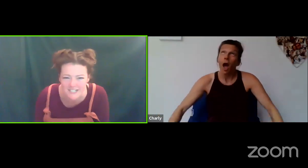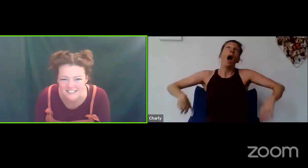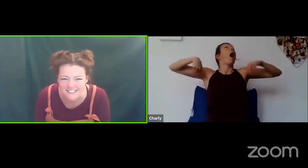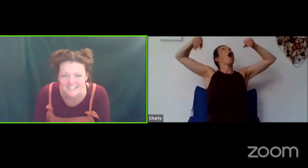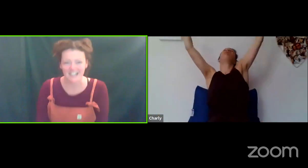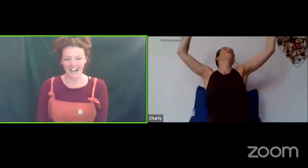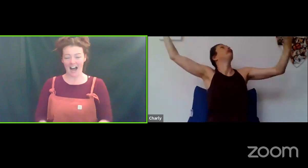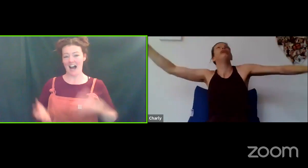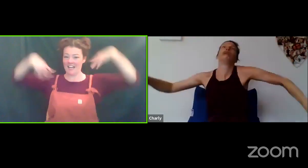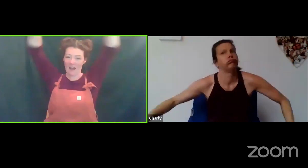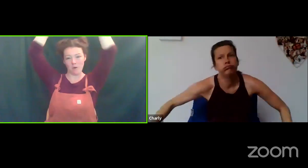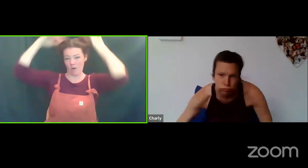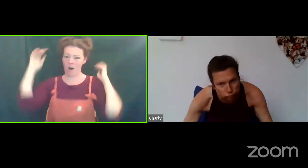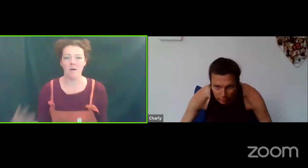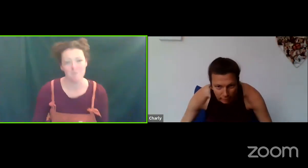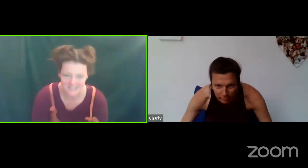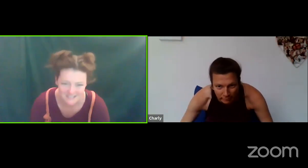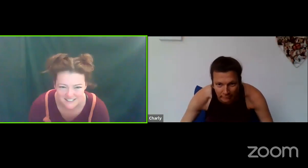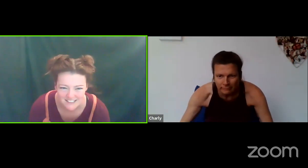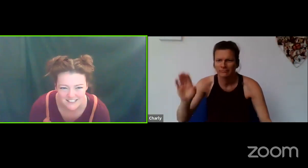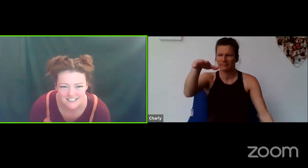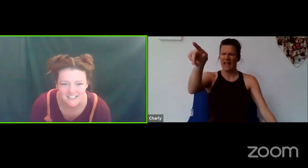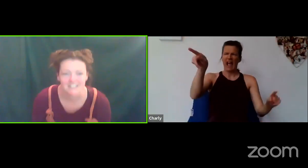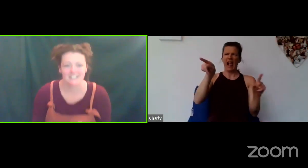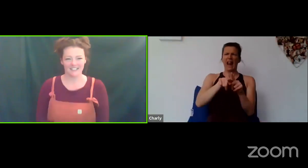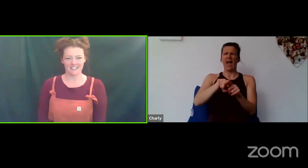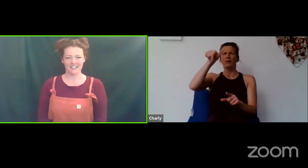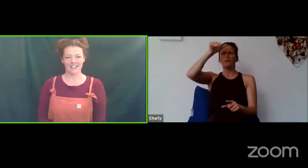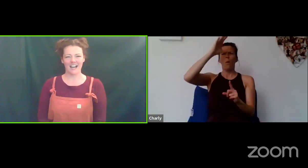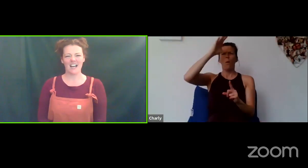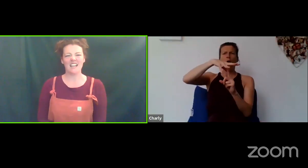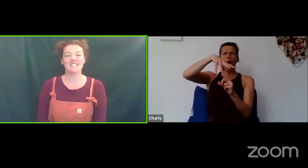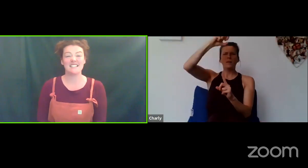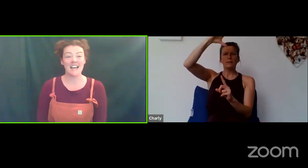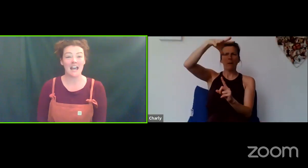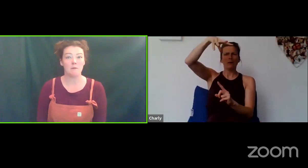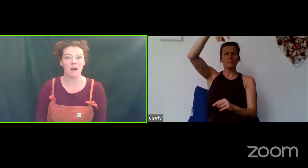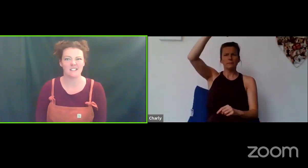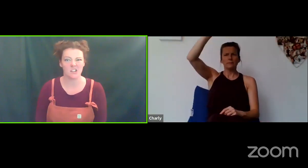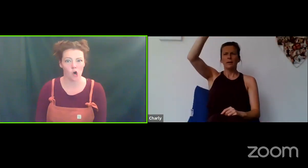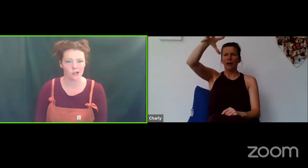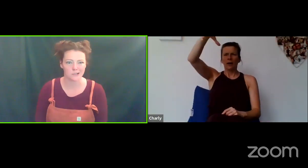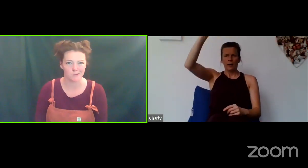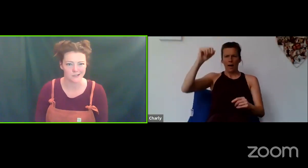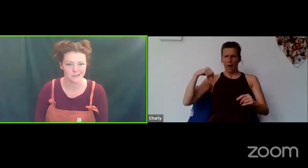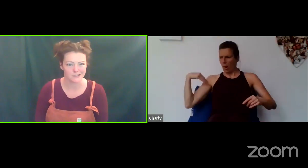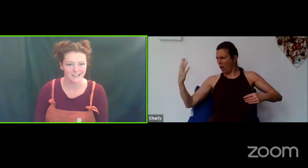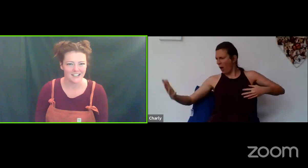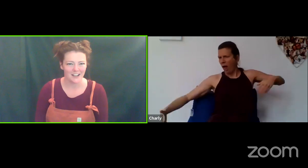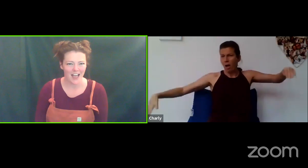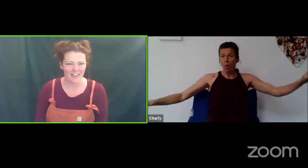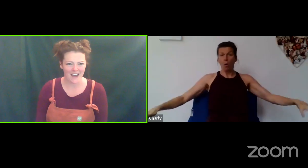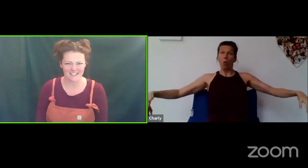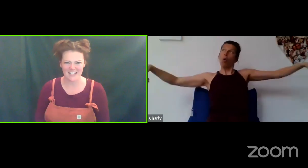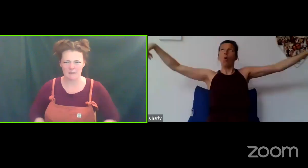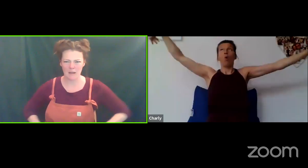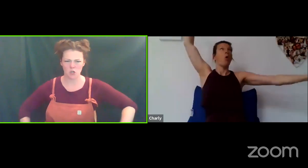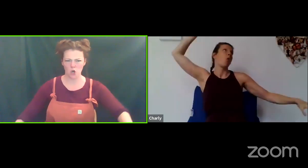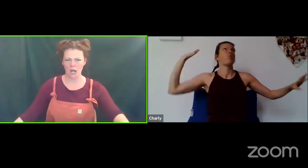And, again with your arms, it's the same as an octopus. That's it! Make sure your